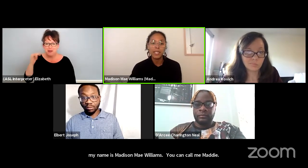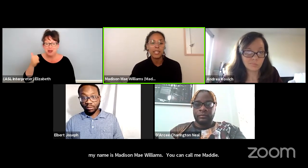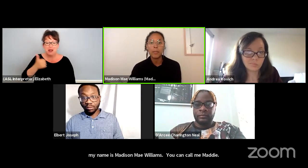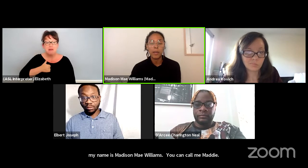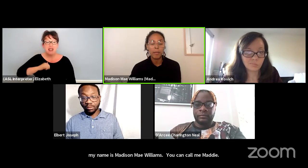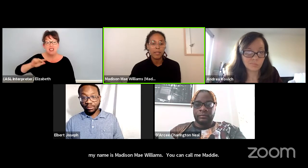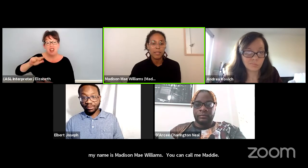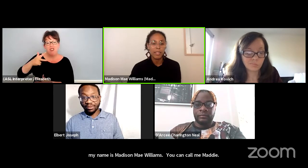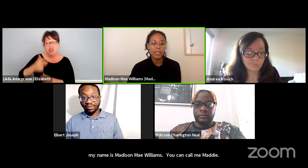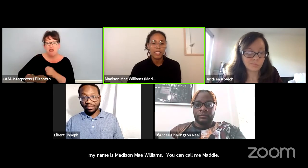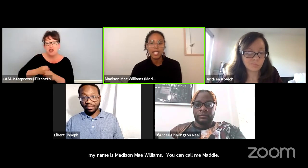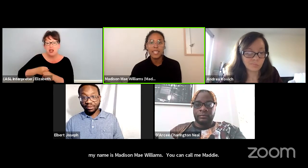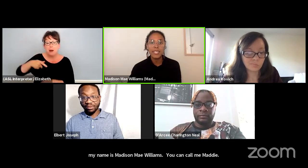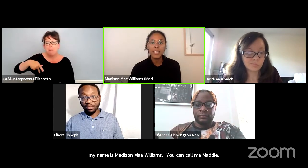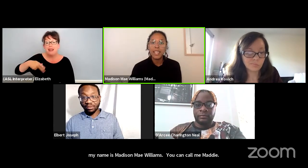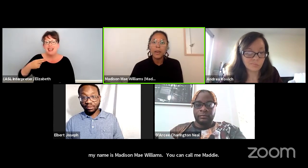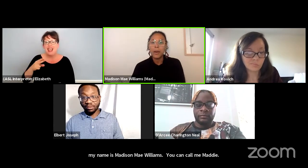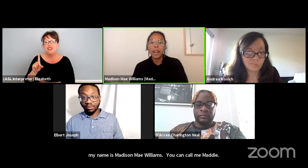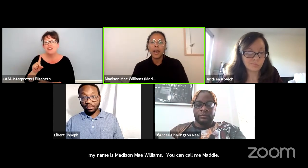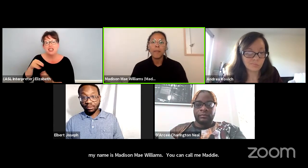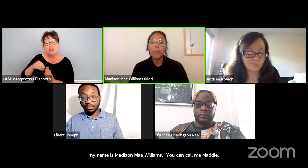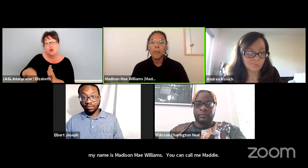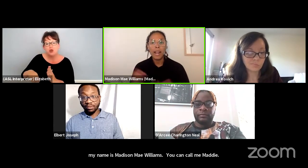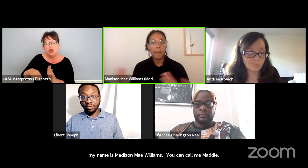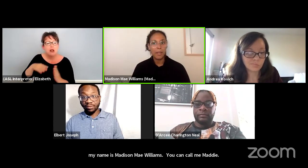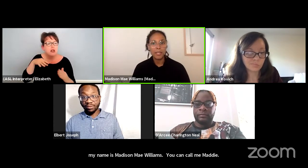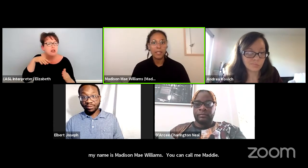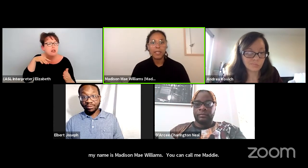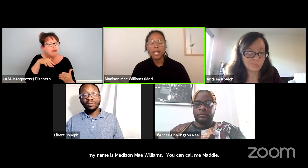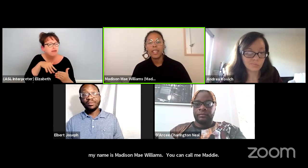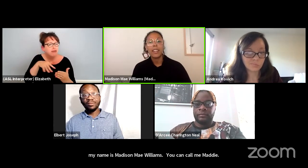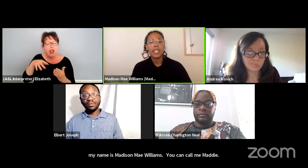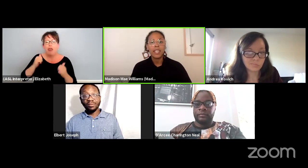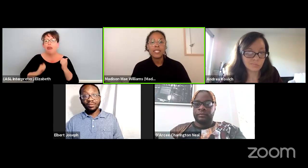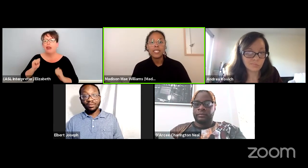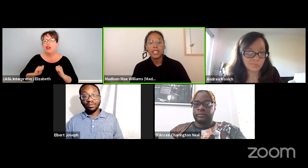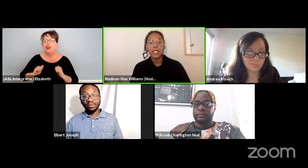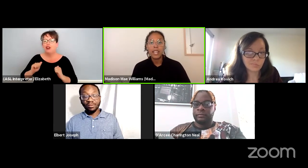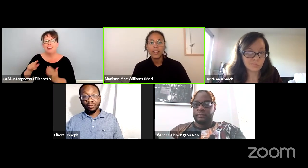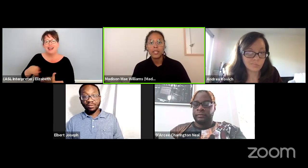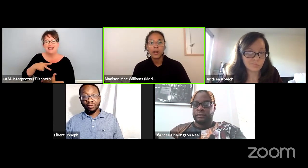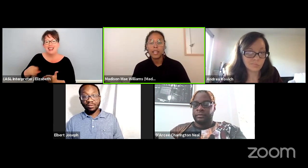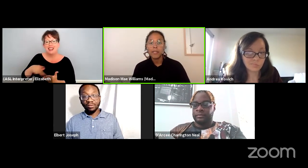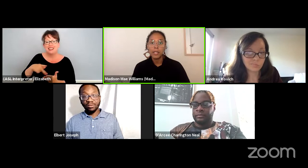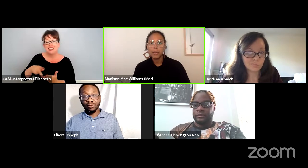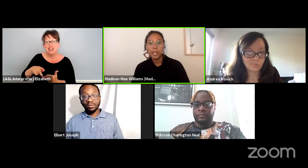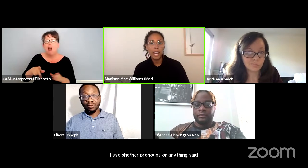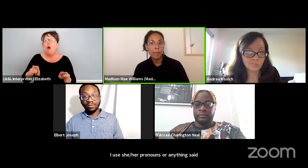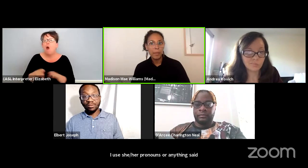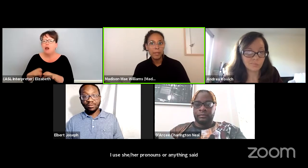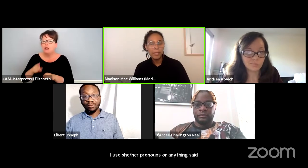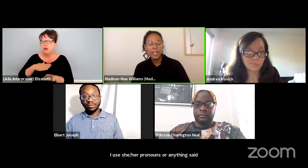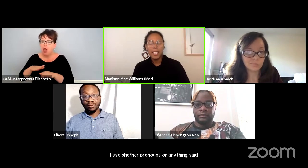in the Department of Theater and Dance. I'm also located on the unseeded territory of the Kumeyaay people.